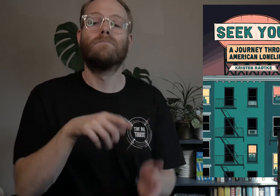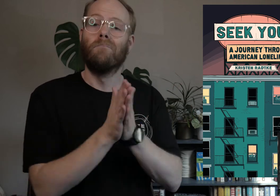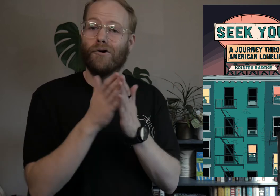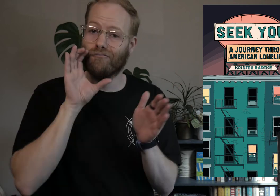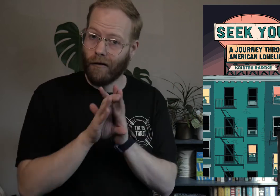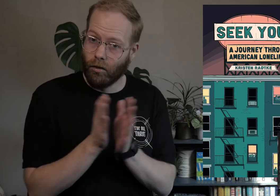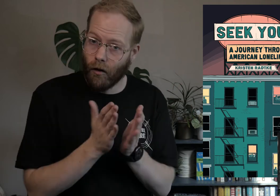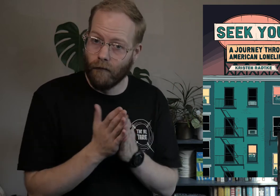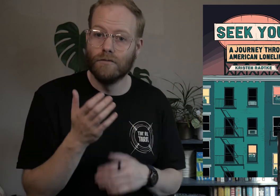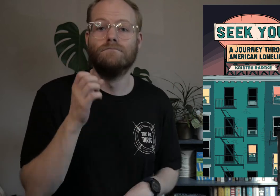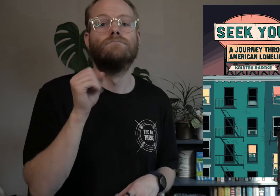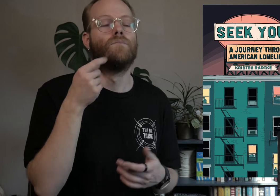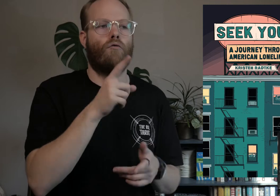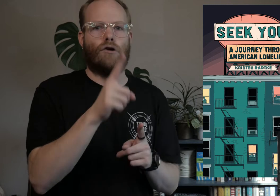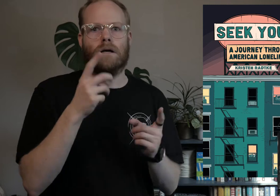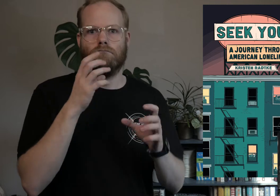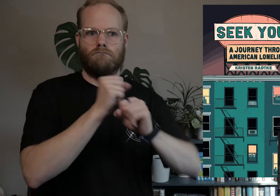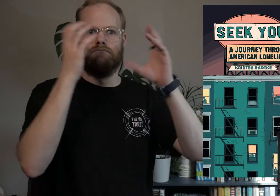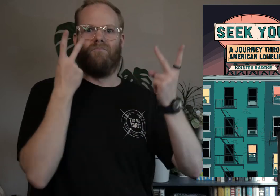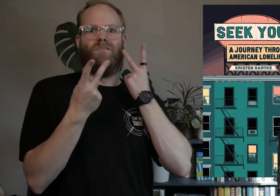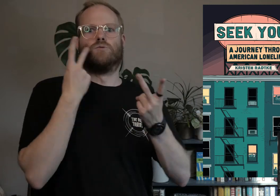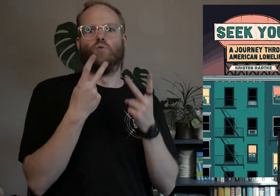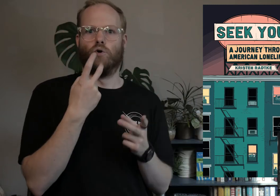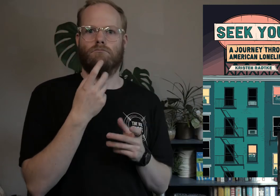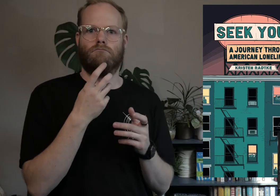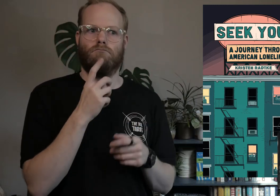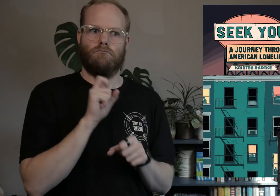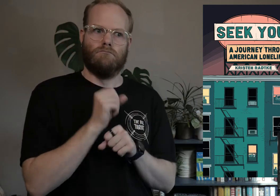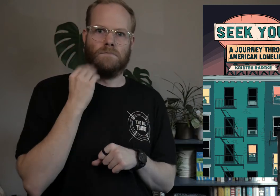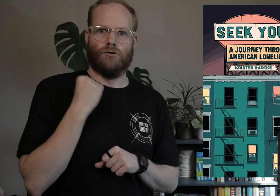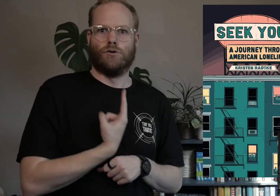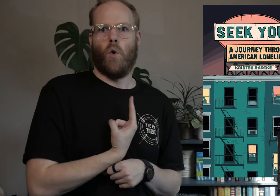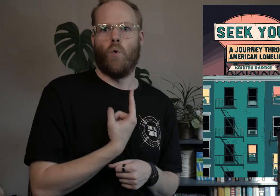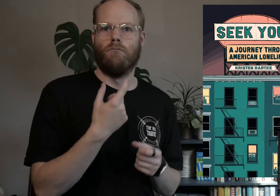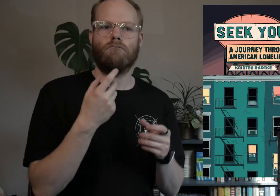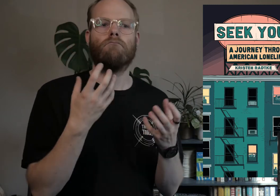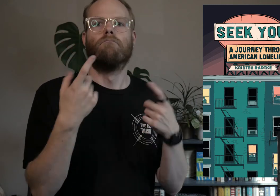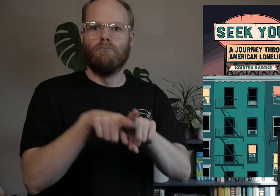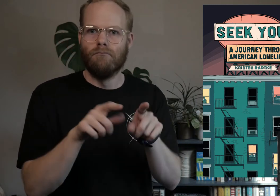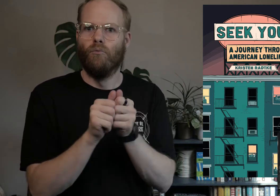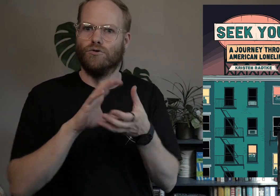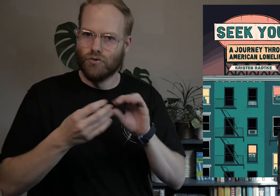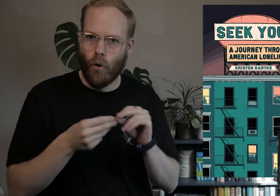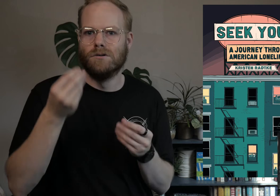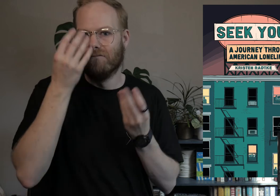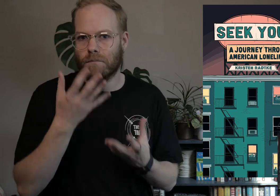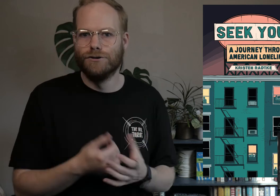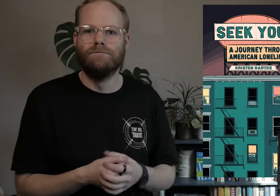This book is done in graphic novel form, so you really get the visual experience of loneliness along with the stories and info.